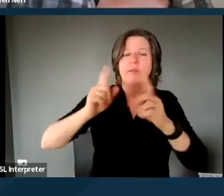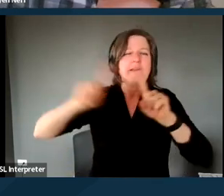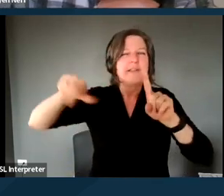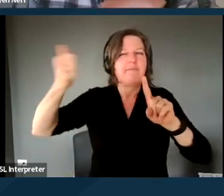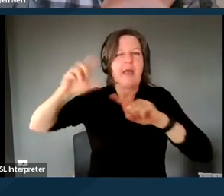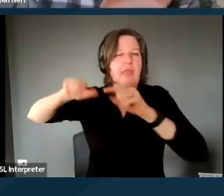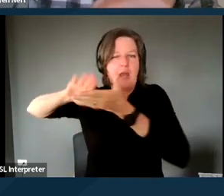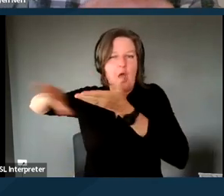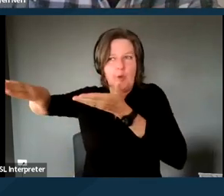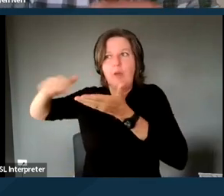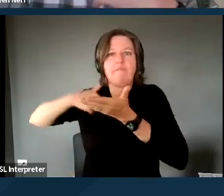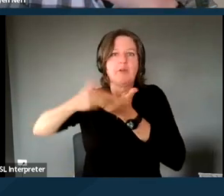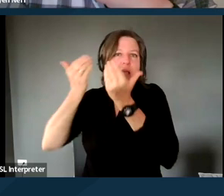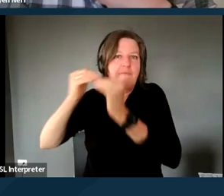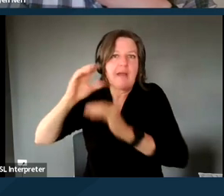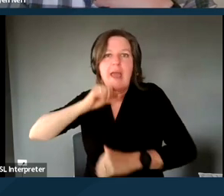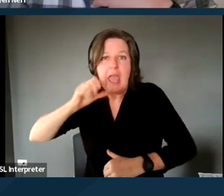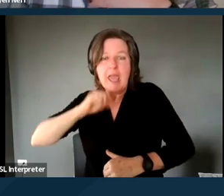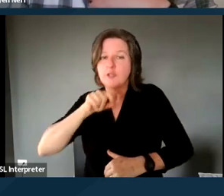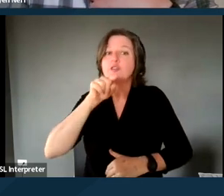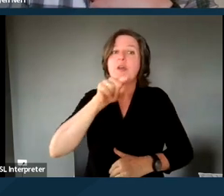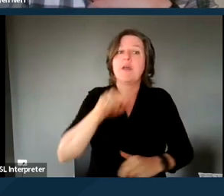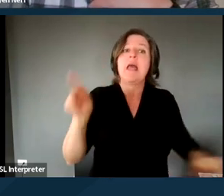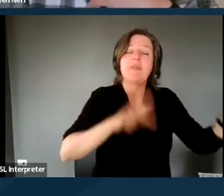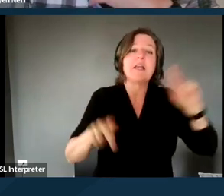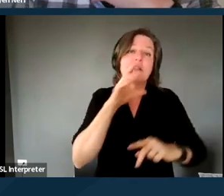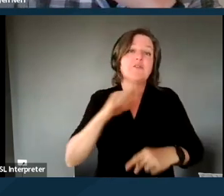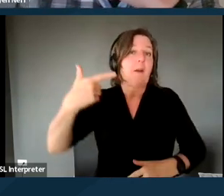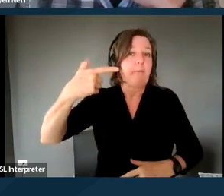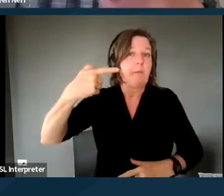age restrictions, this is for people who are 21 and older,